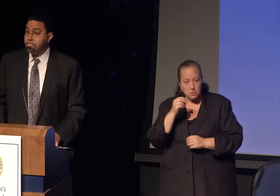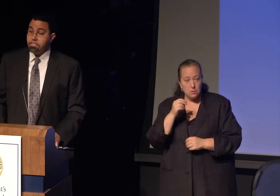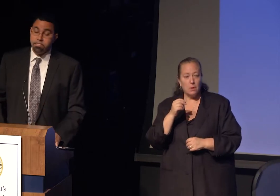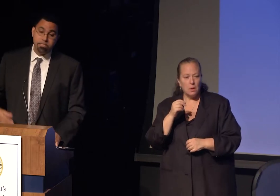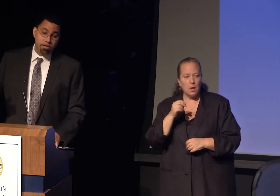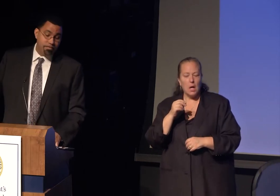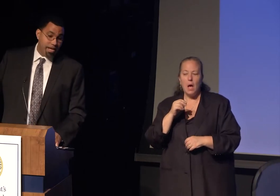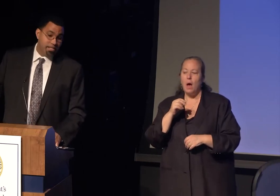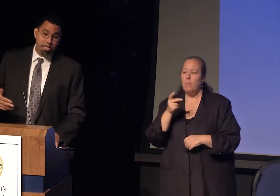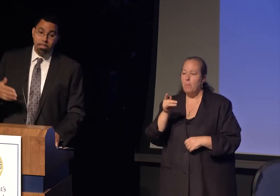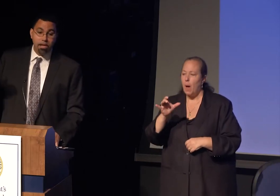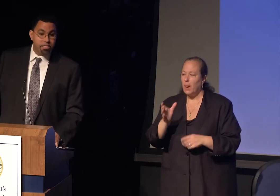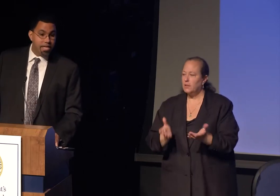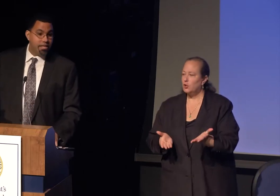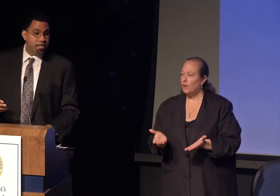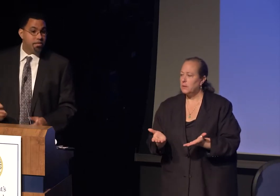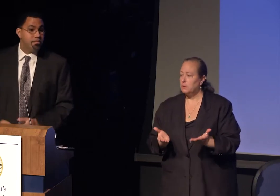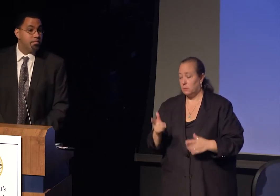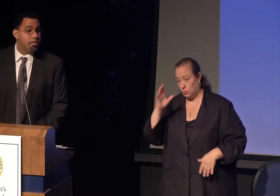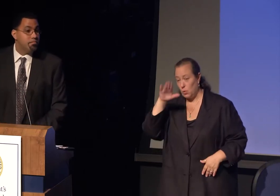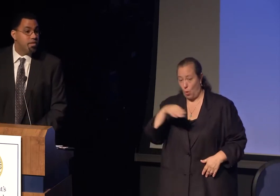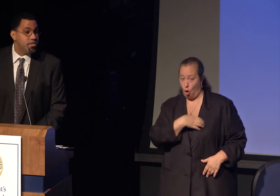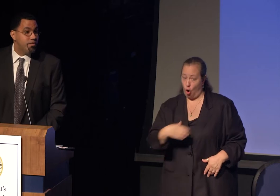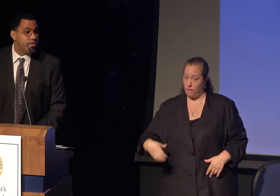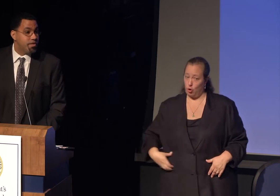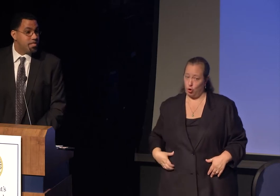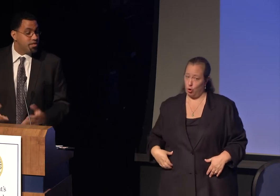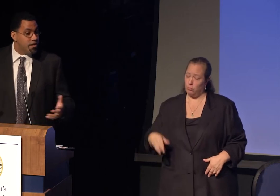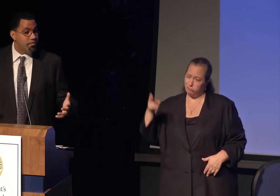Harvard has a long-standing community service organization.